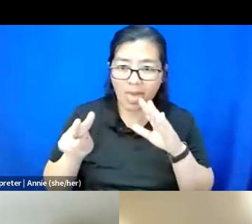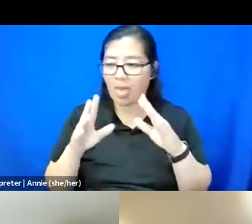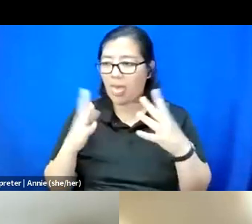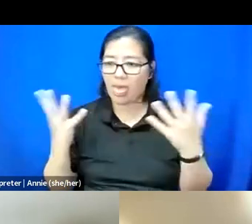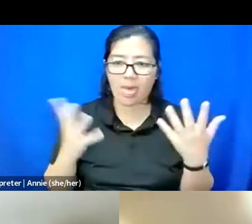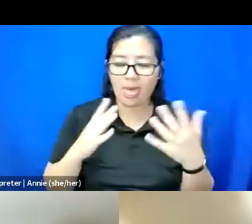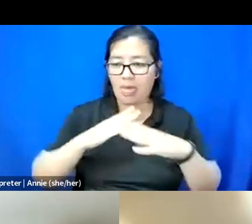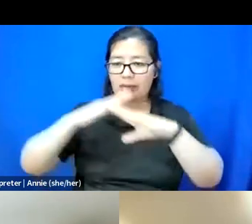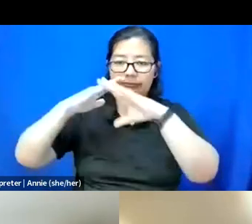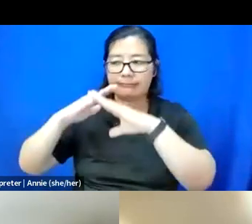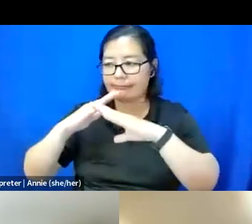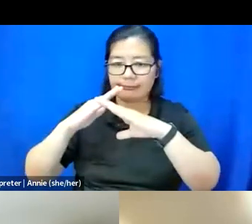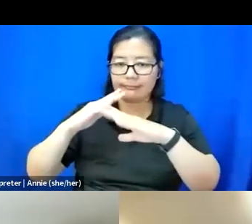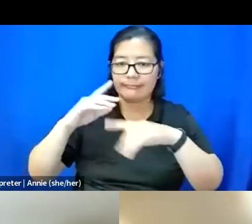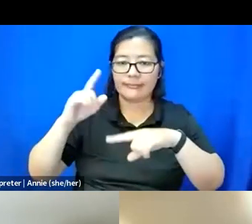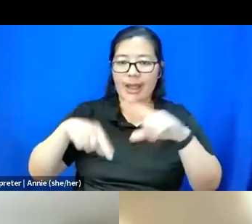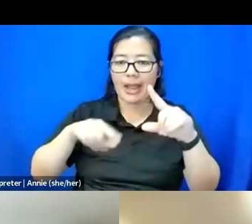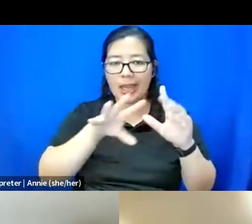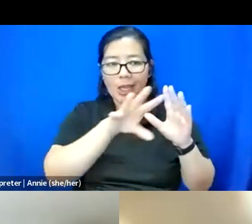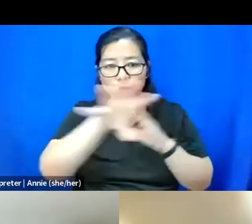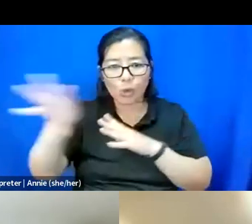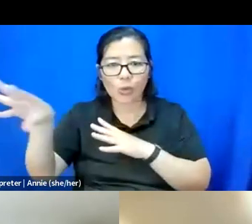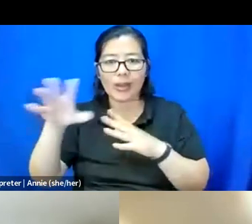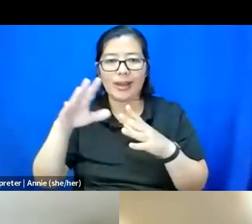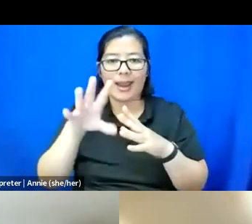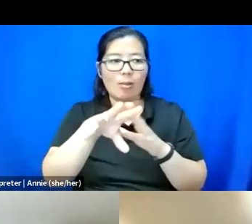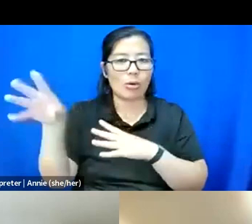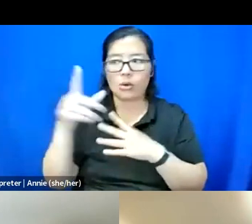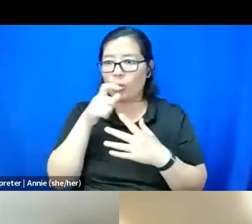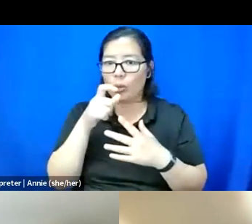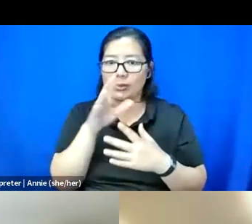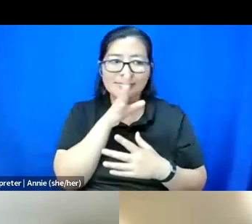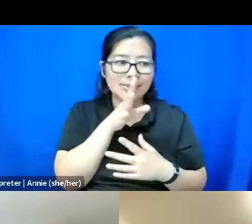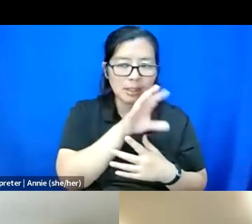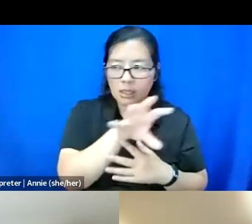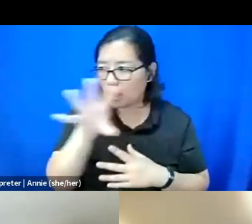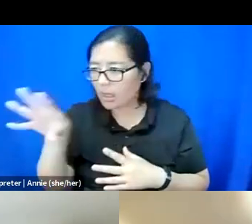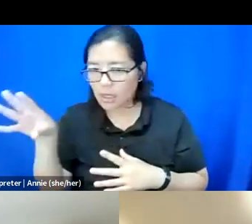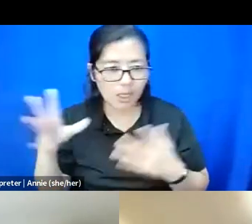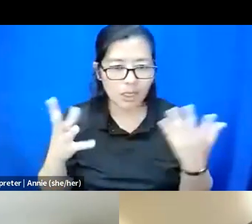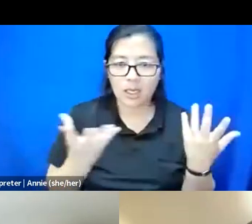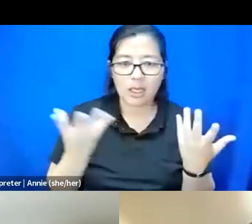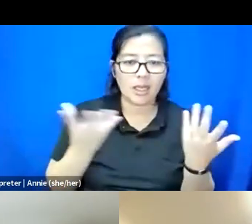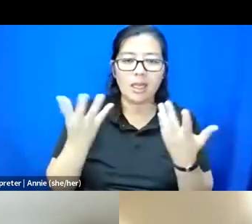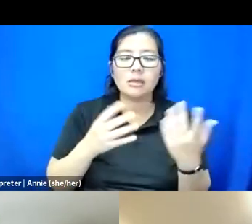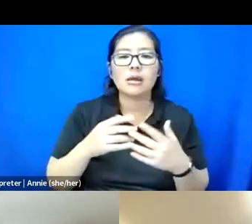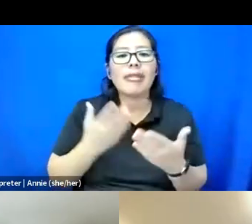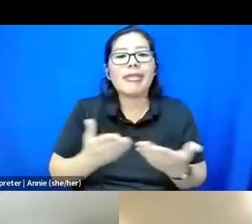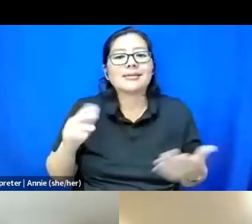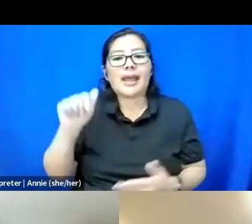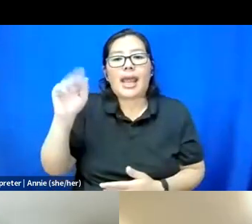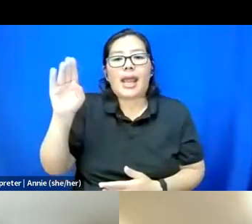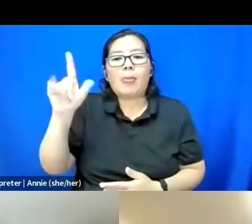turn the camera to who's speaking or just really things that able-bodied people take for granted.